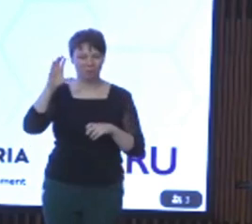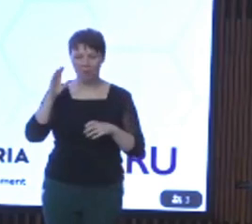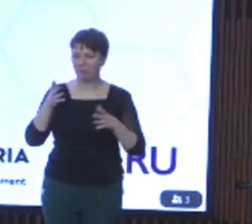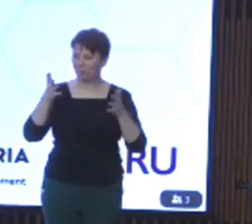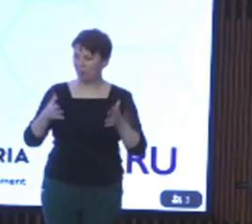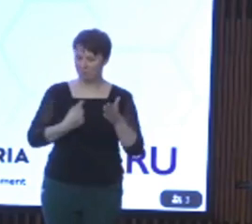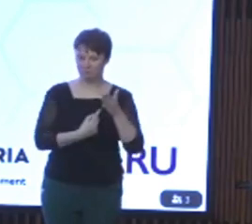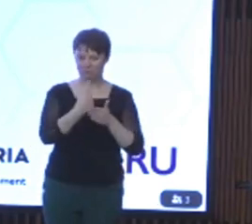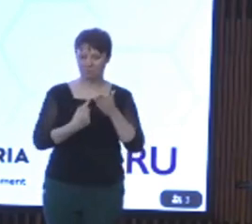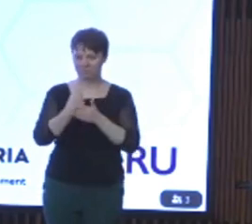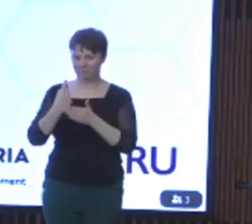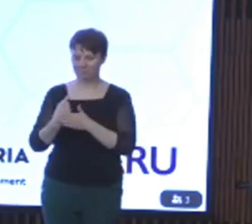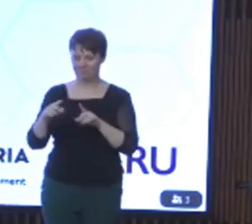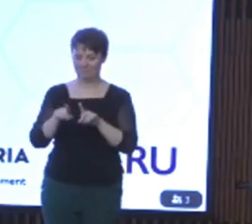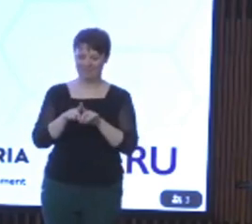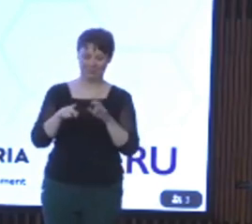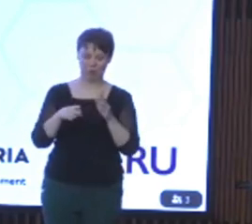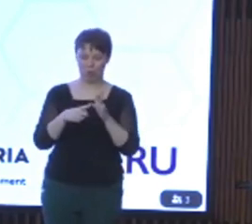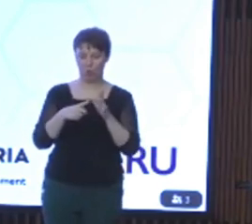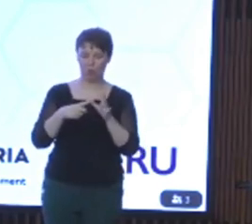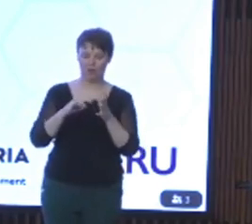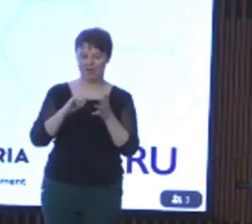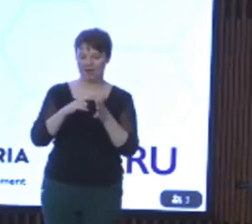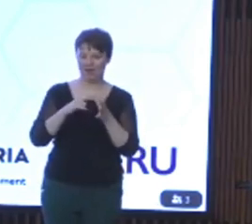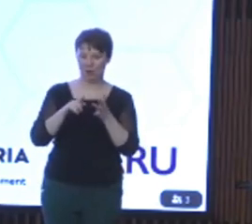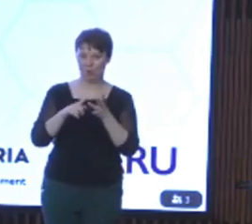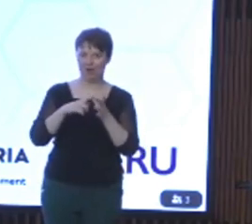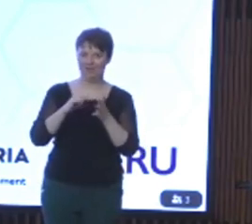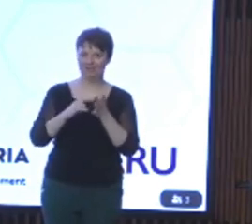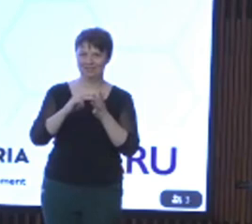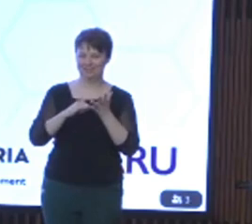to it oasis in the desert and magic pudding and there are some compelling images there,